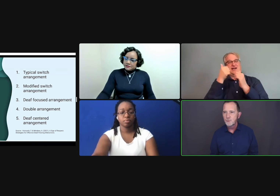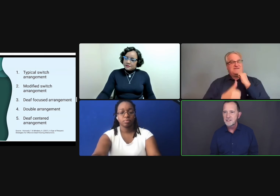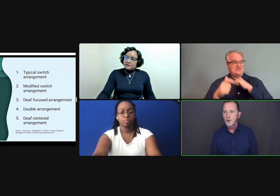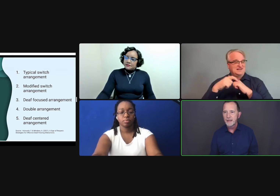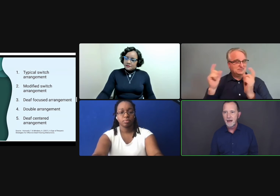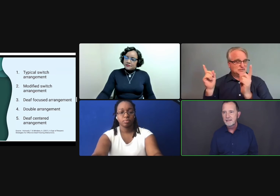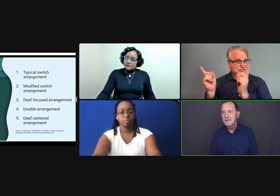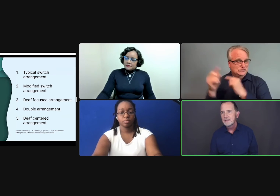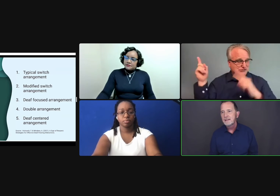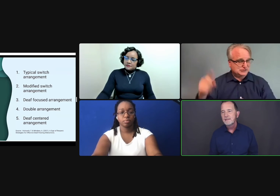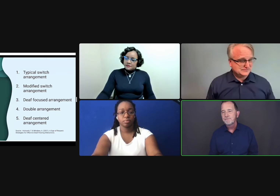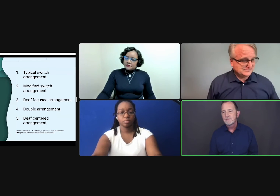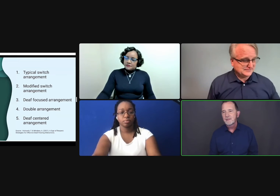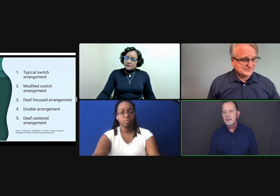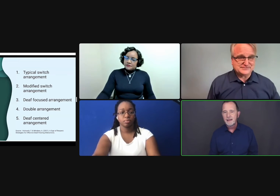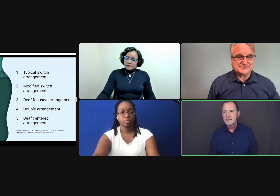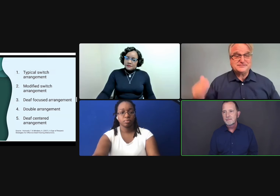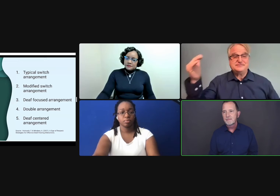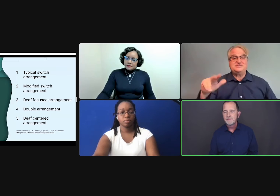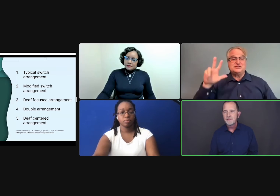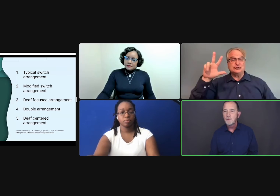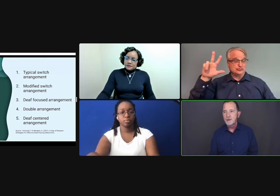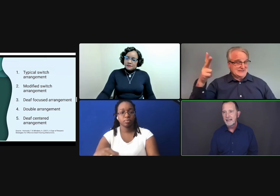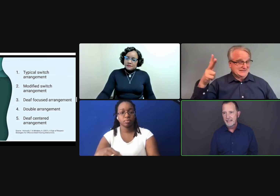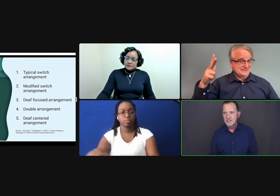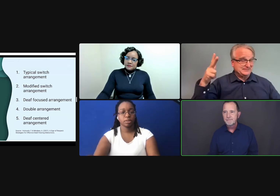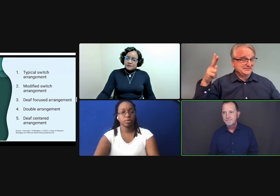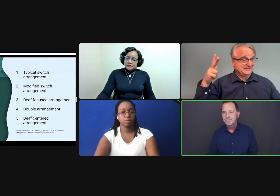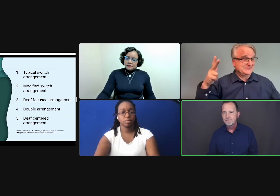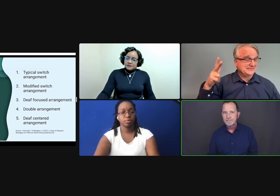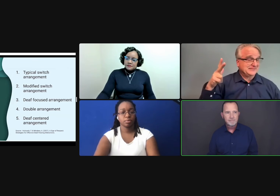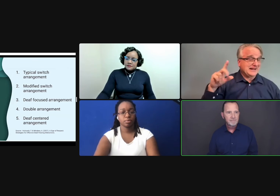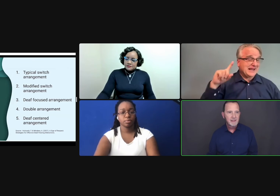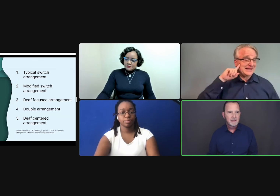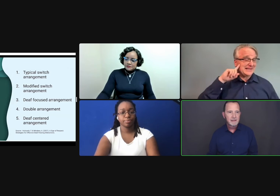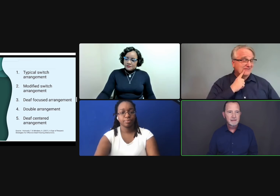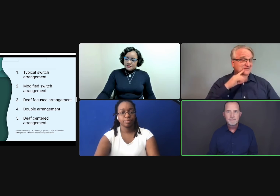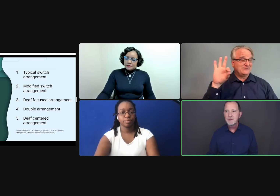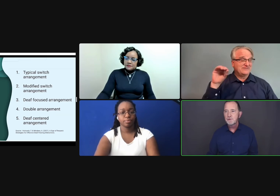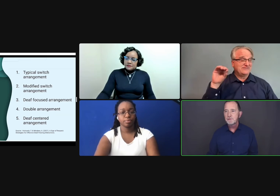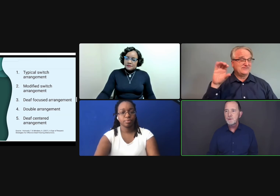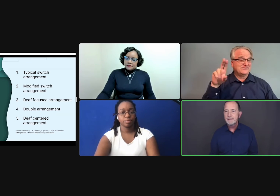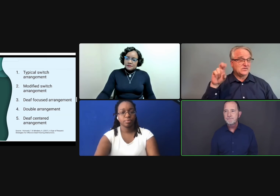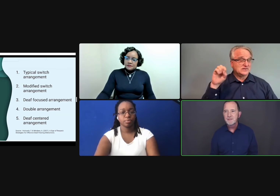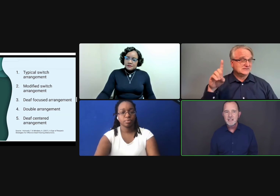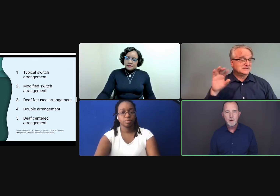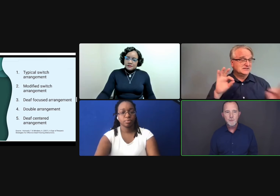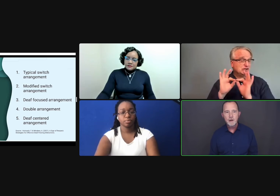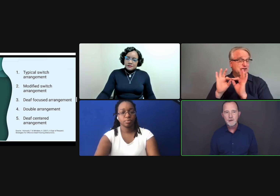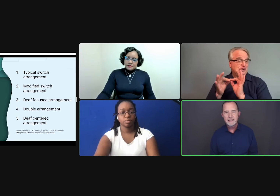to what's going on and feel more engaged. Number three is what we're calling